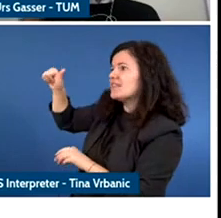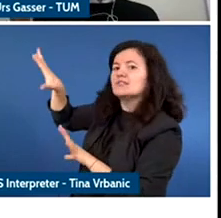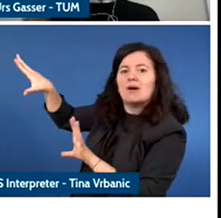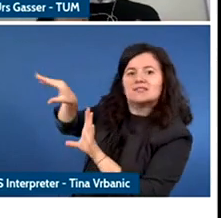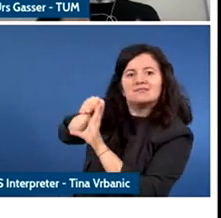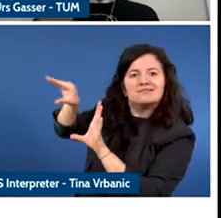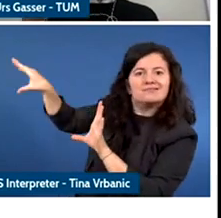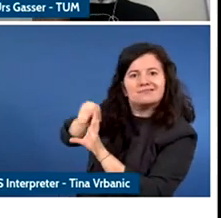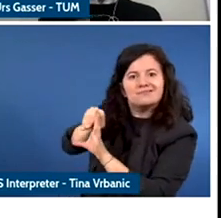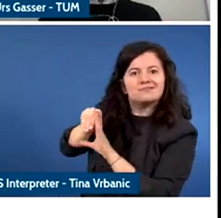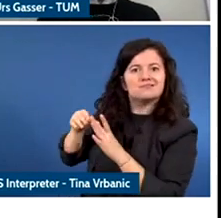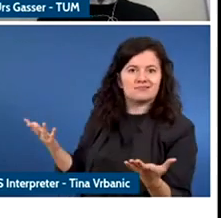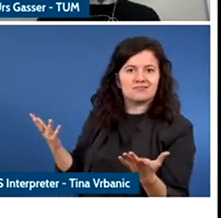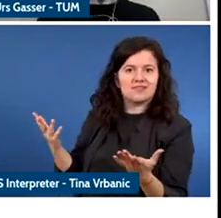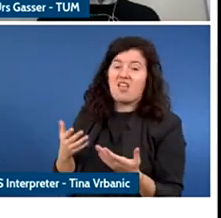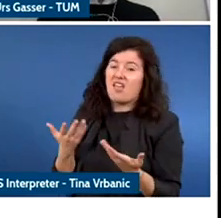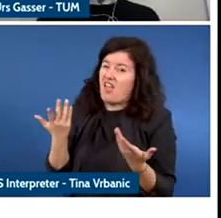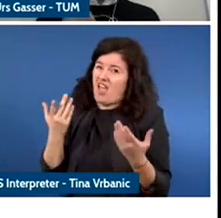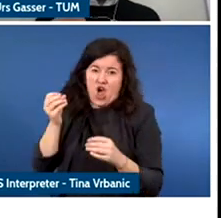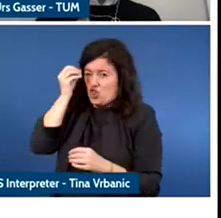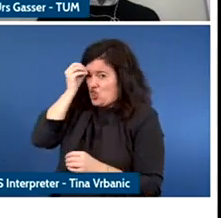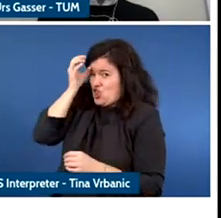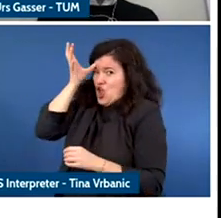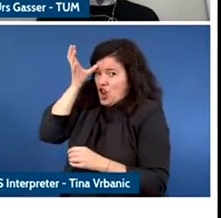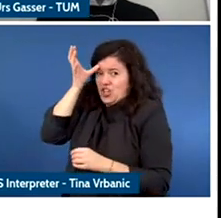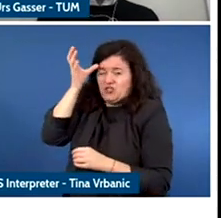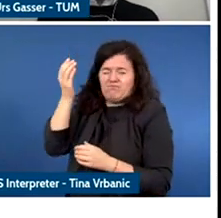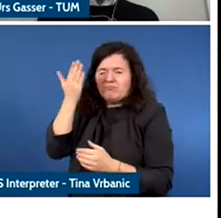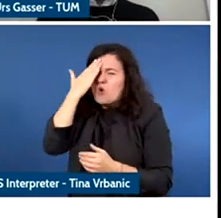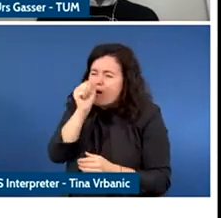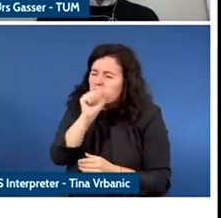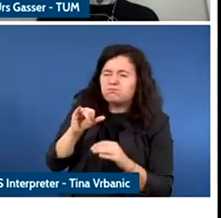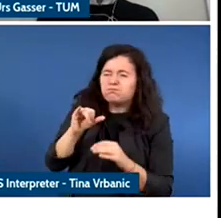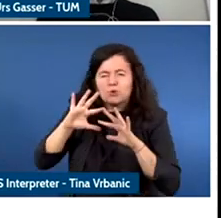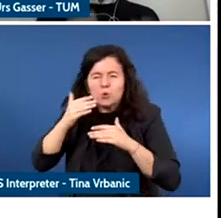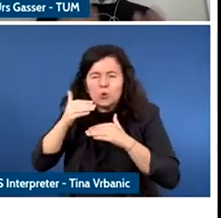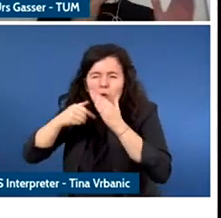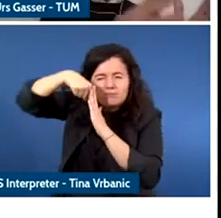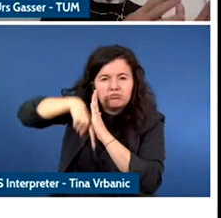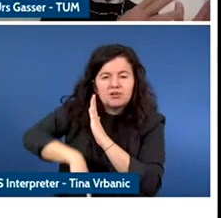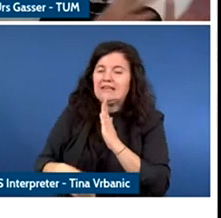is still a huge knowledge gap and information symmetry to bridge we see